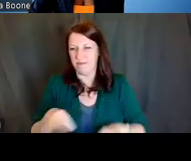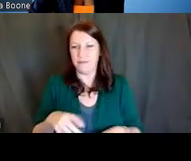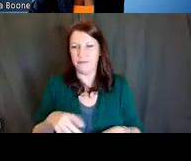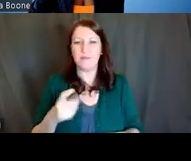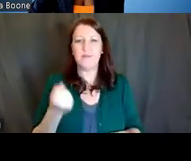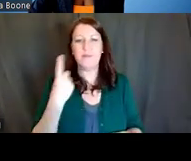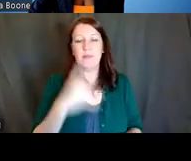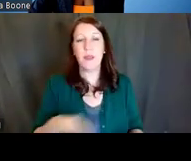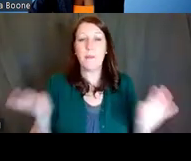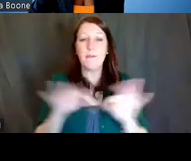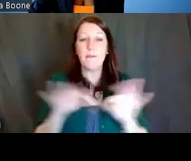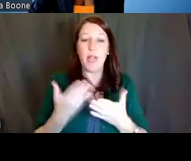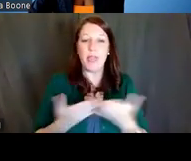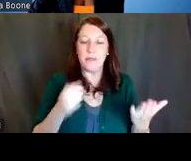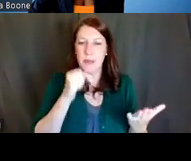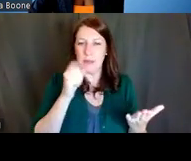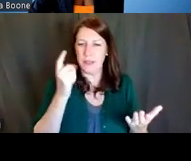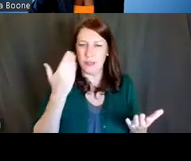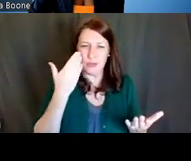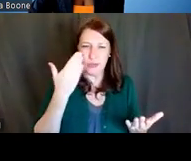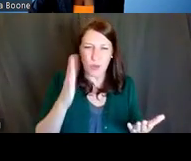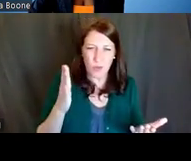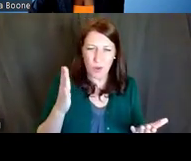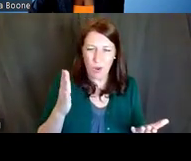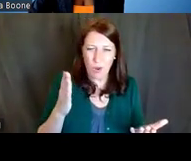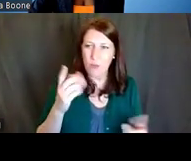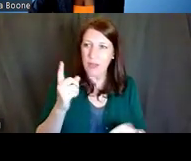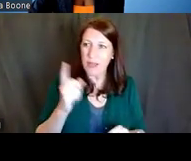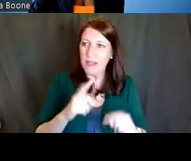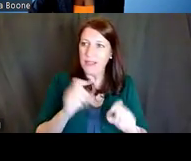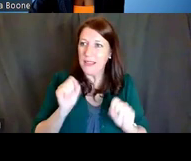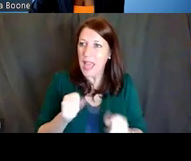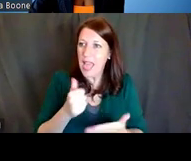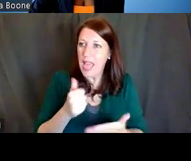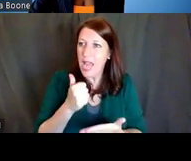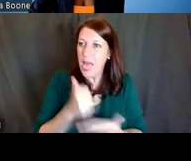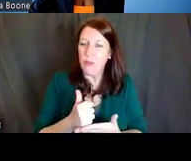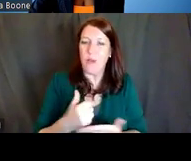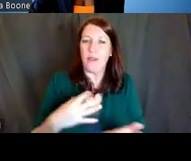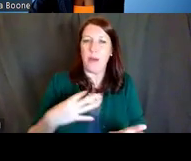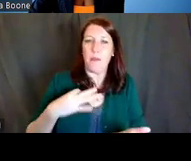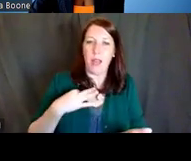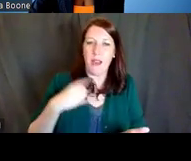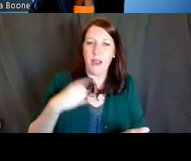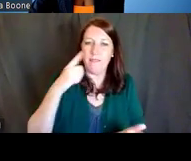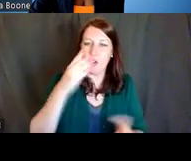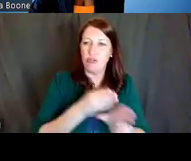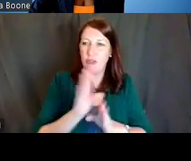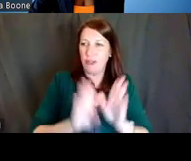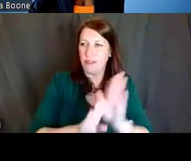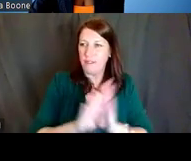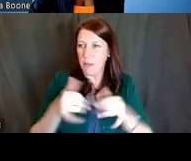or things that you don't know can't really help you when applying for career development awards. And then we will follow up with a Q and A.